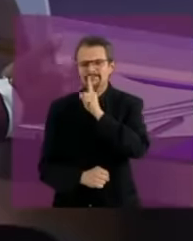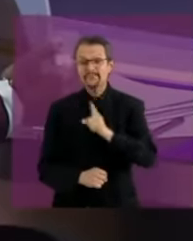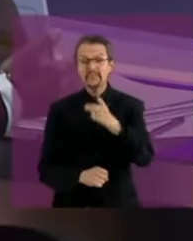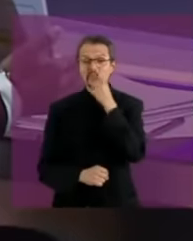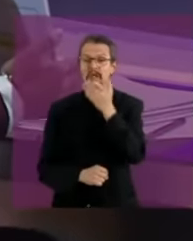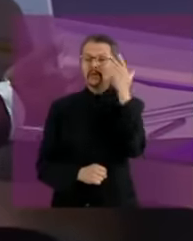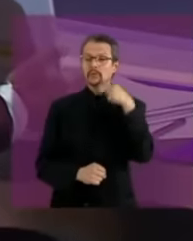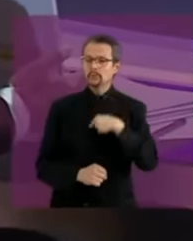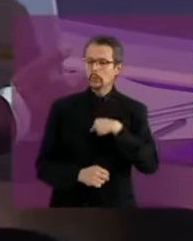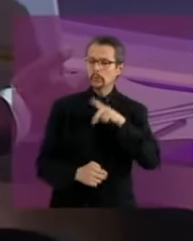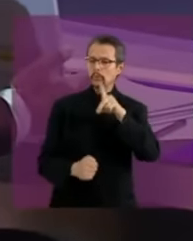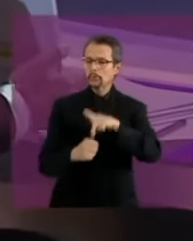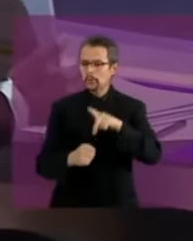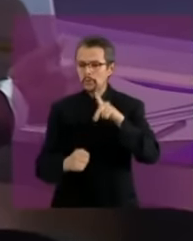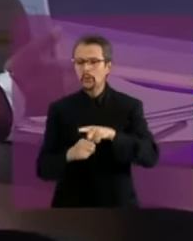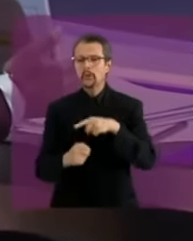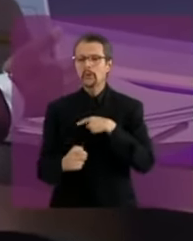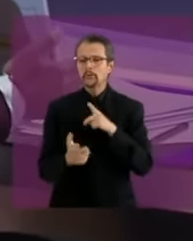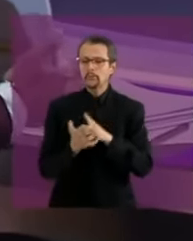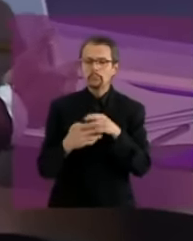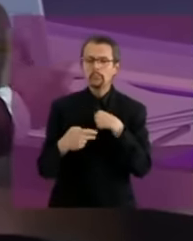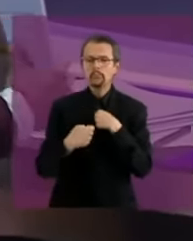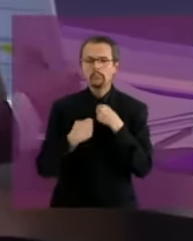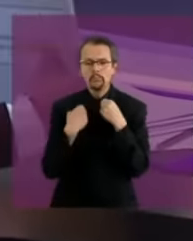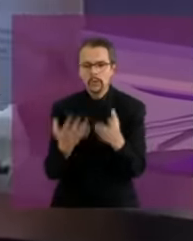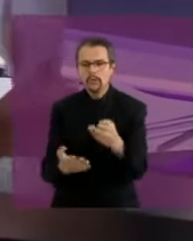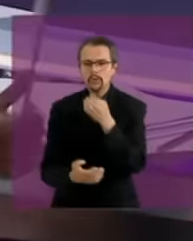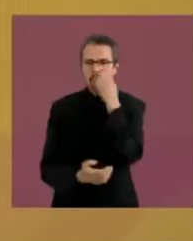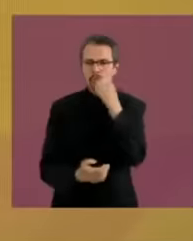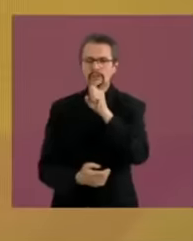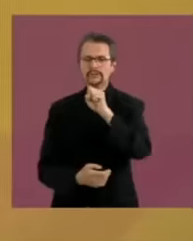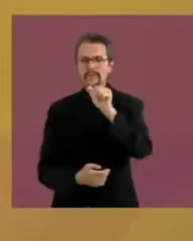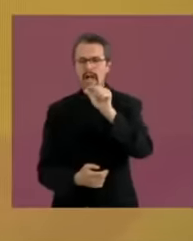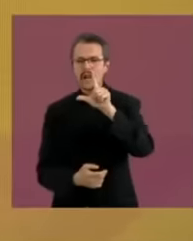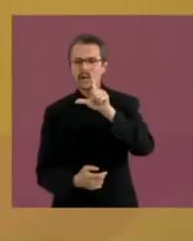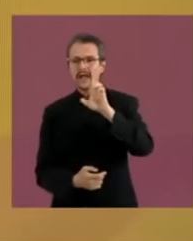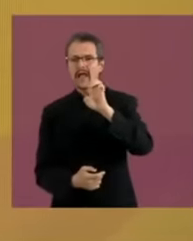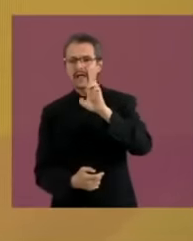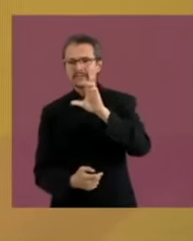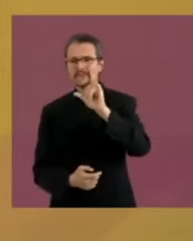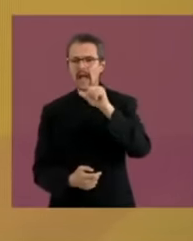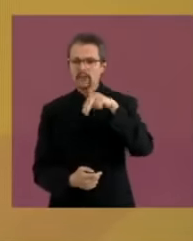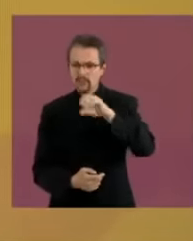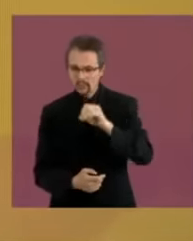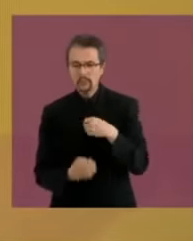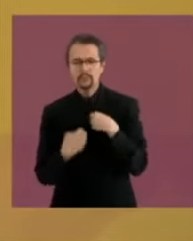Not only did he not sell the Salesian school, but not only did he not donate it, but he sold it to